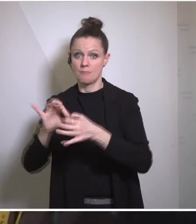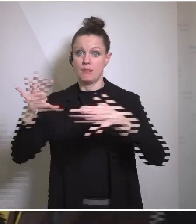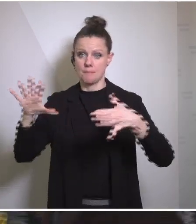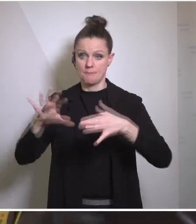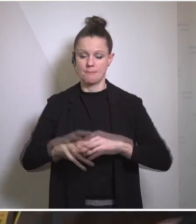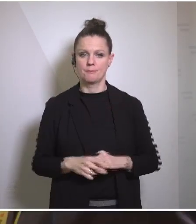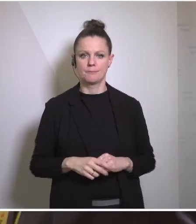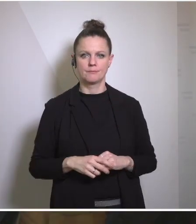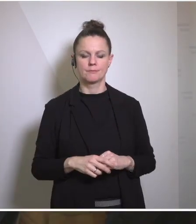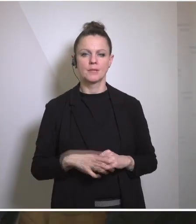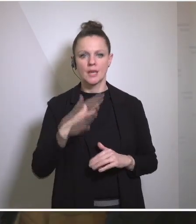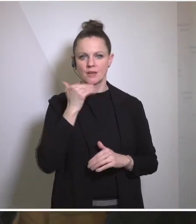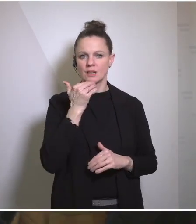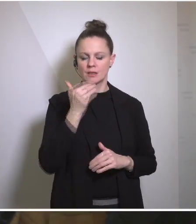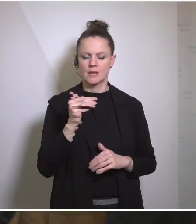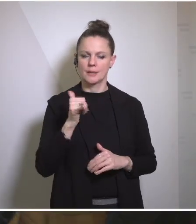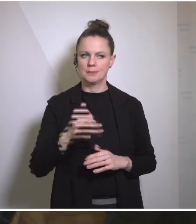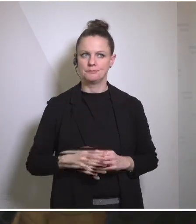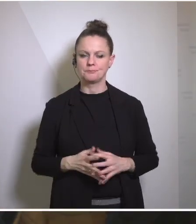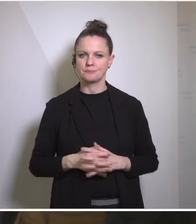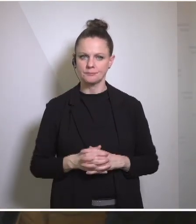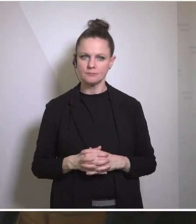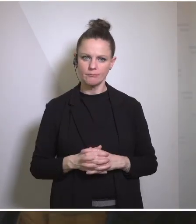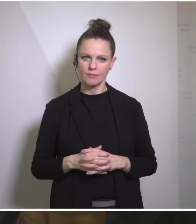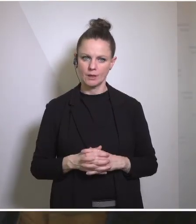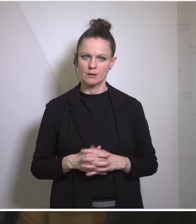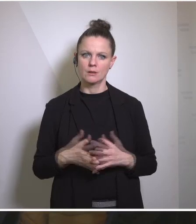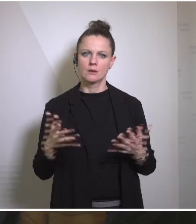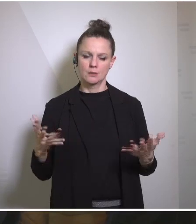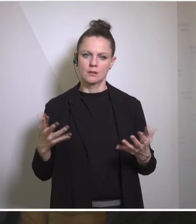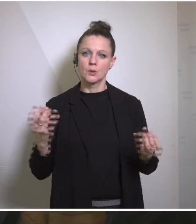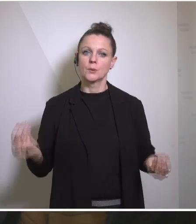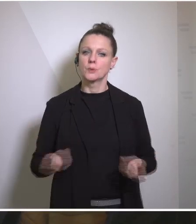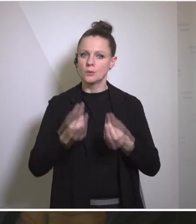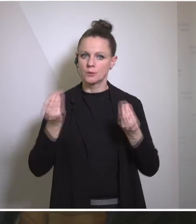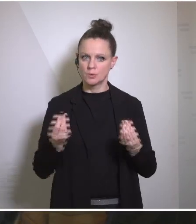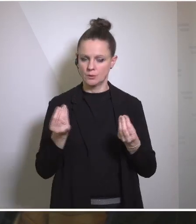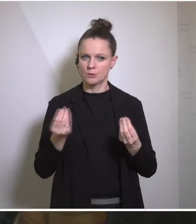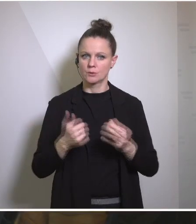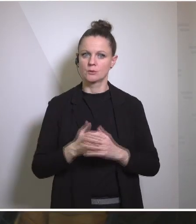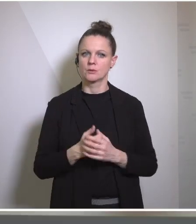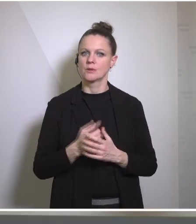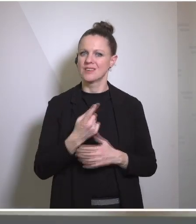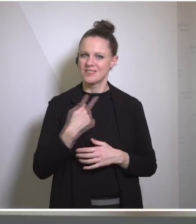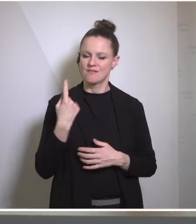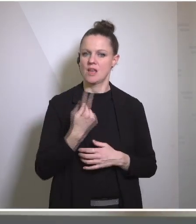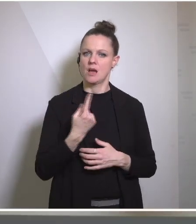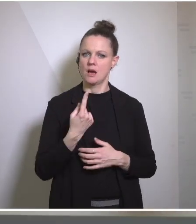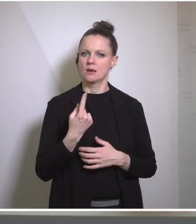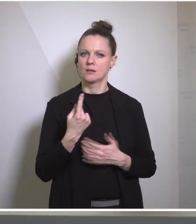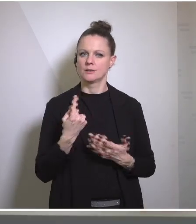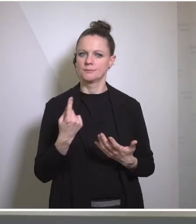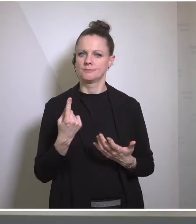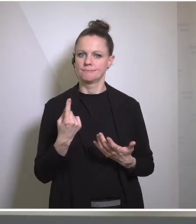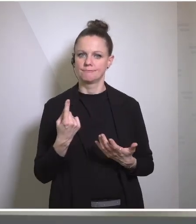Blinken: Thank you very much. I think the reason that we're all, and by all I mean the United